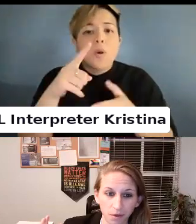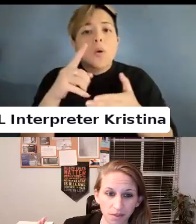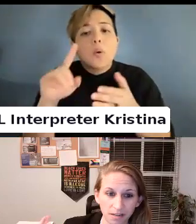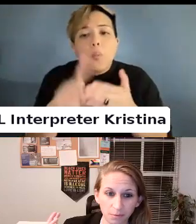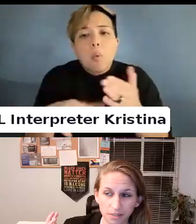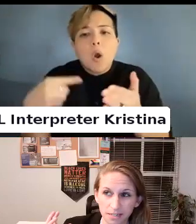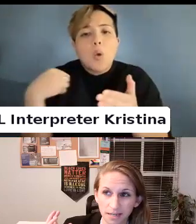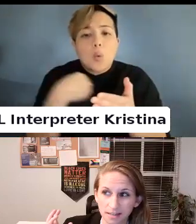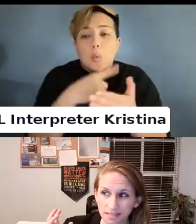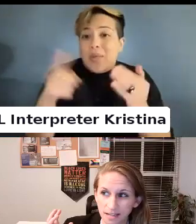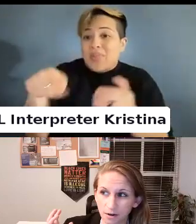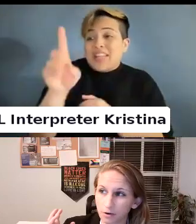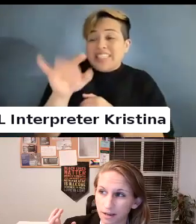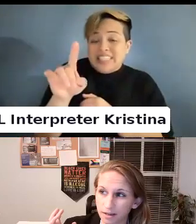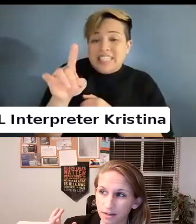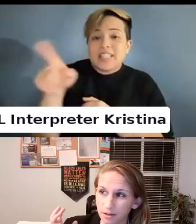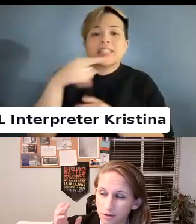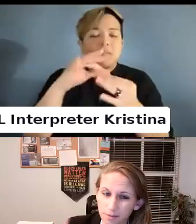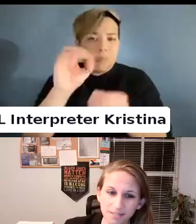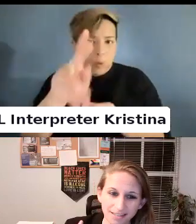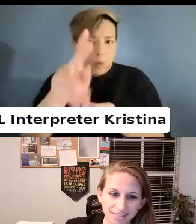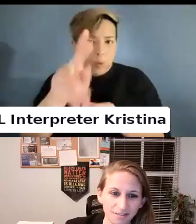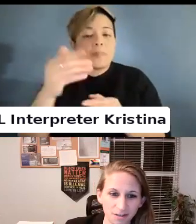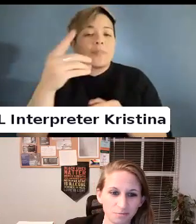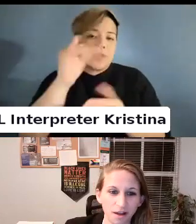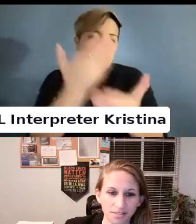What they did was they said. Okay you keep saying safety and privacy.